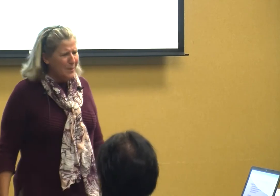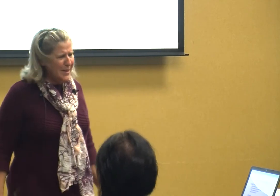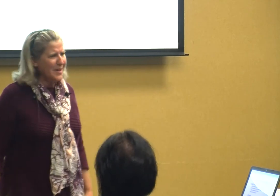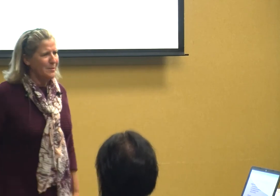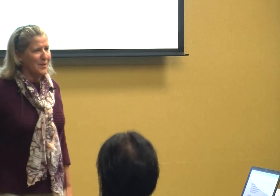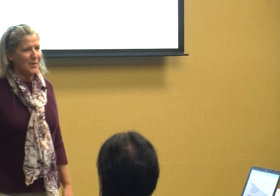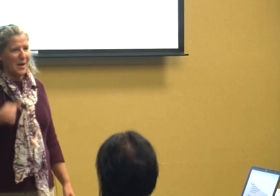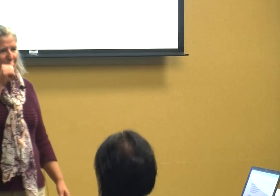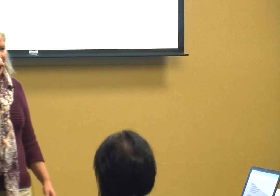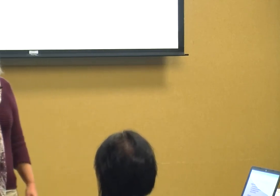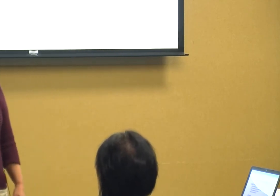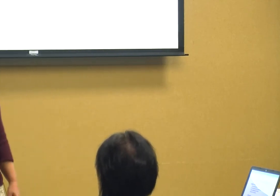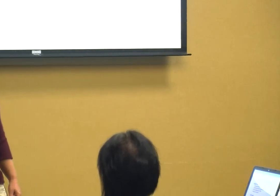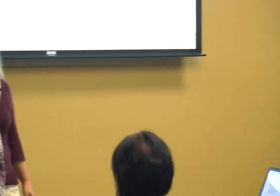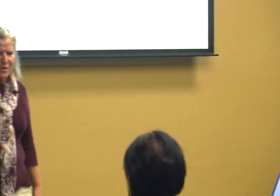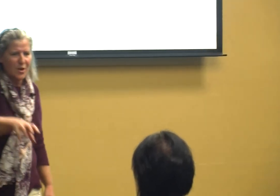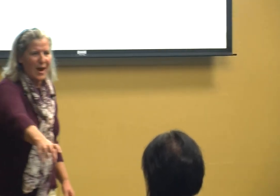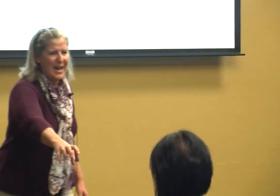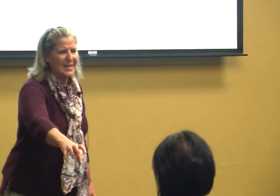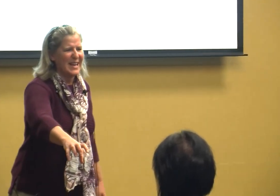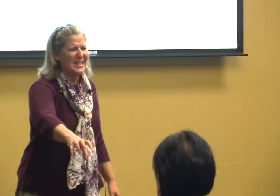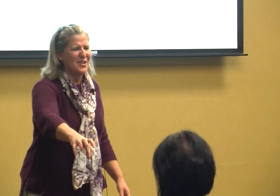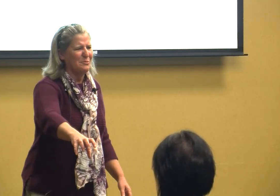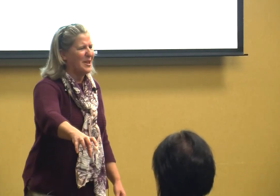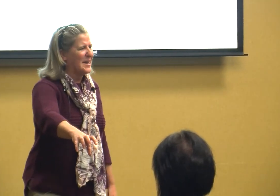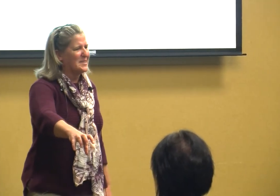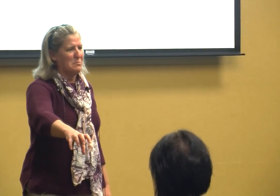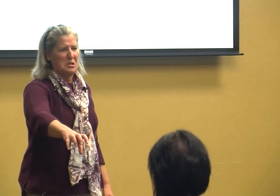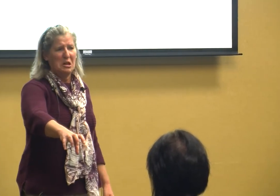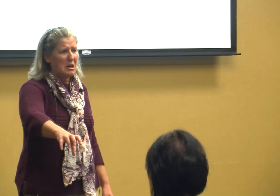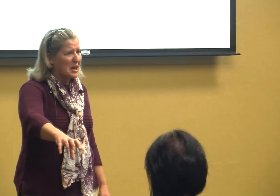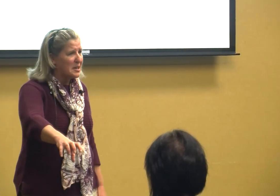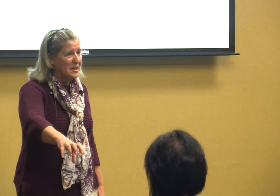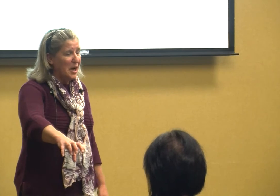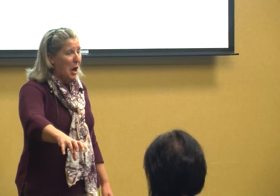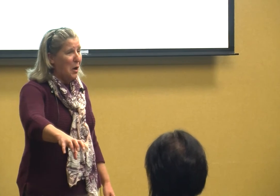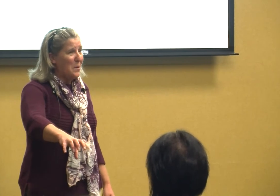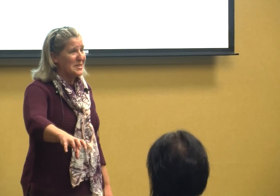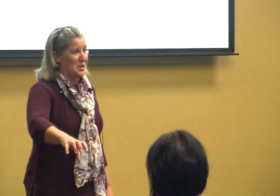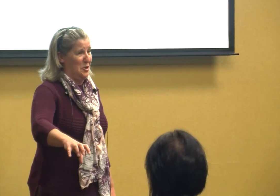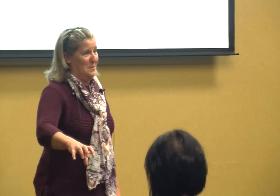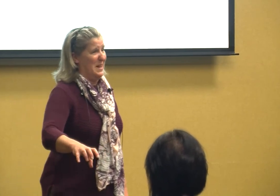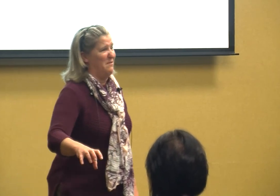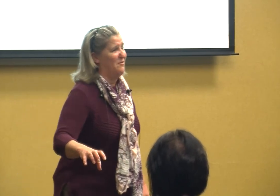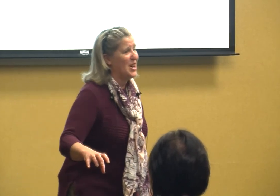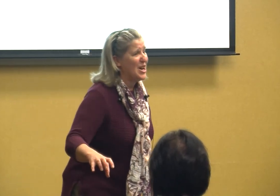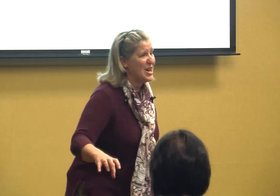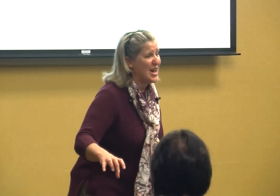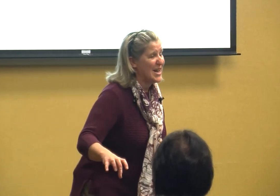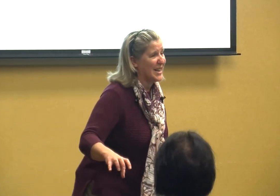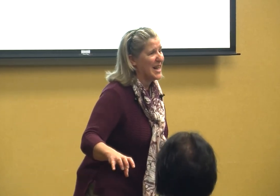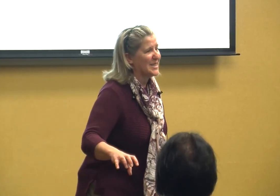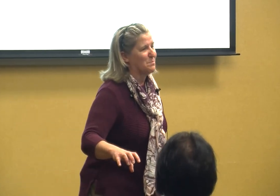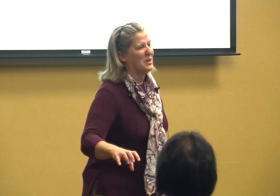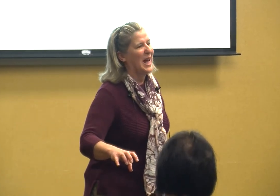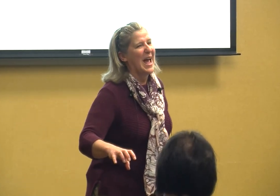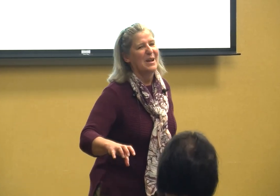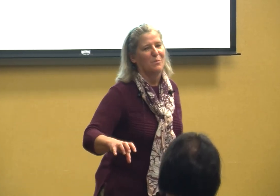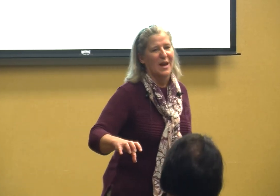do we do to them we force their hand into like some yuck oh it's gonna be fun let's play with